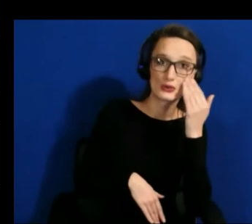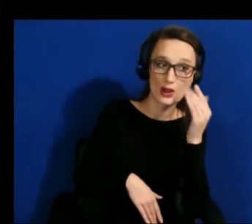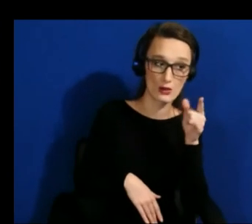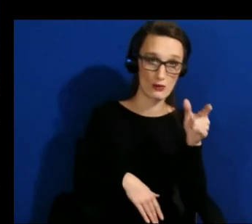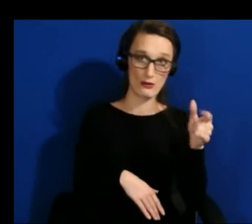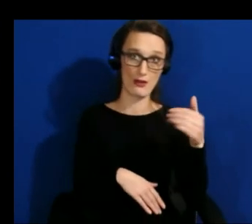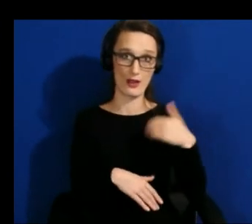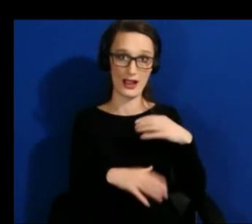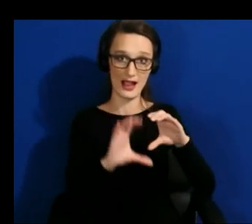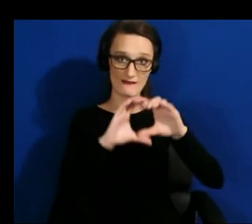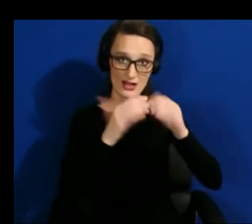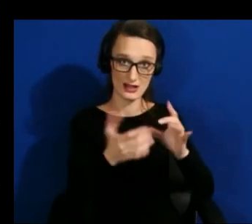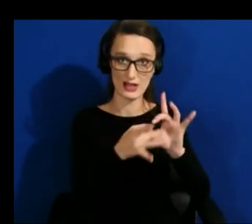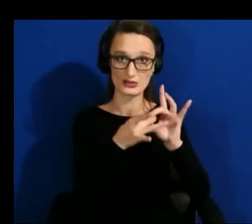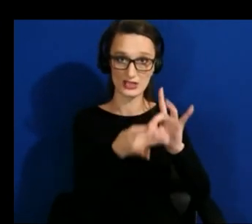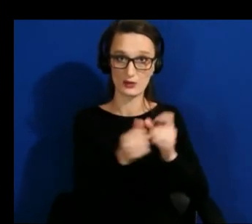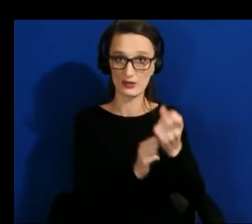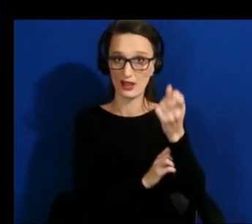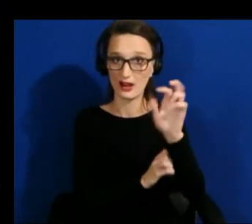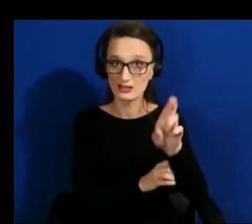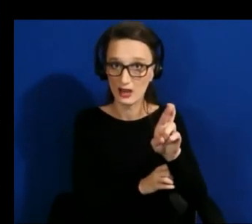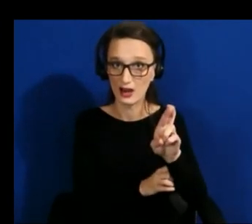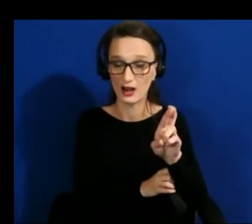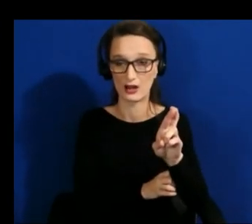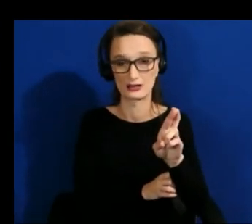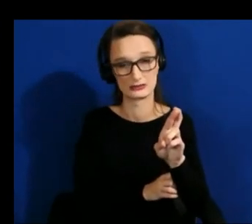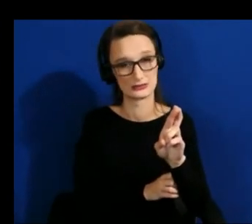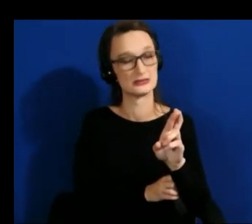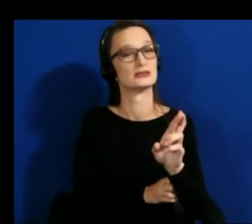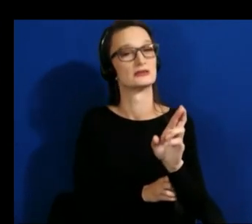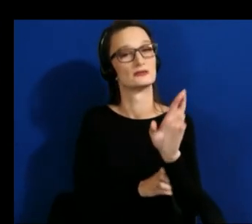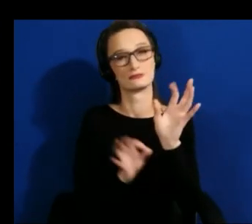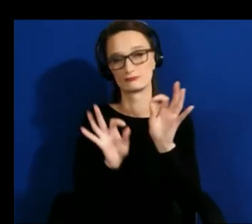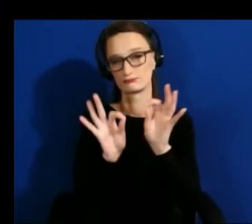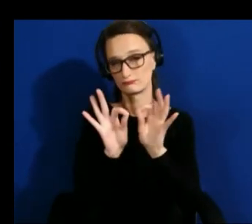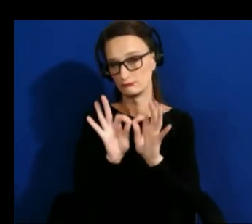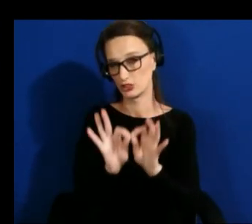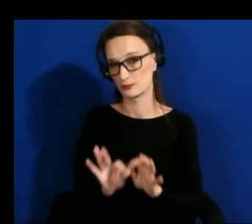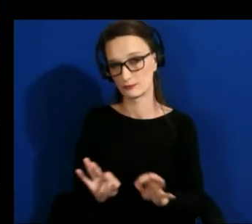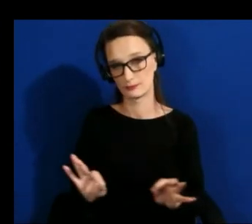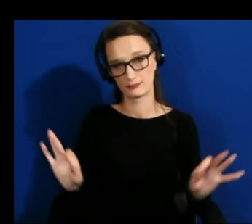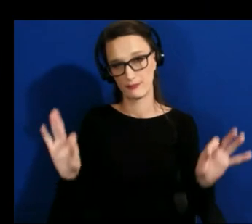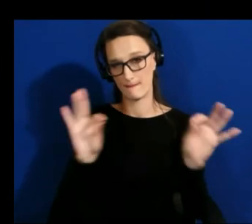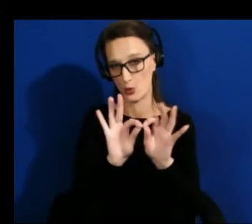uh then it's incredibly important to somehow make sure that the perspective of people with